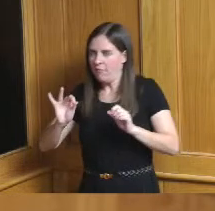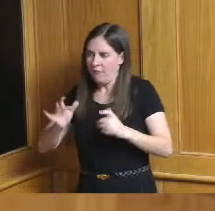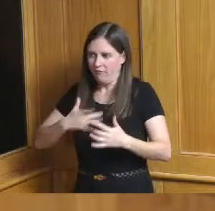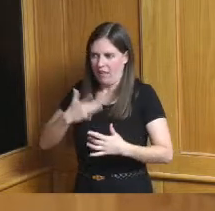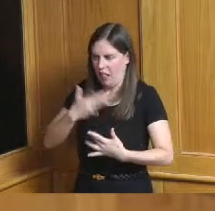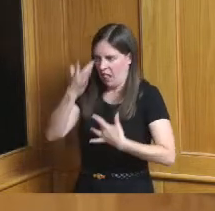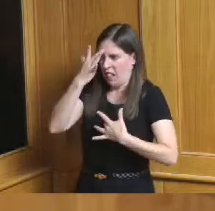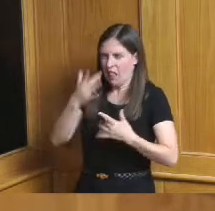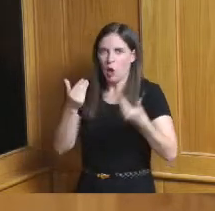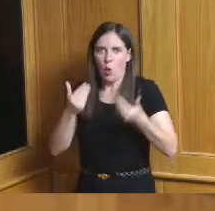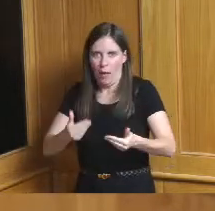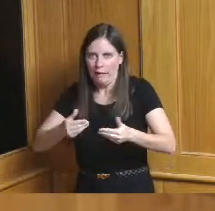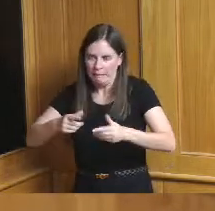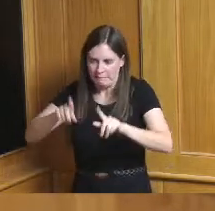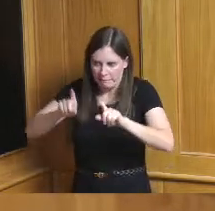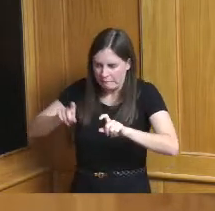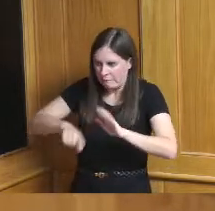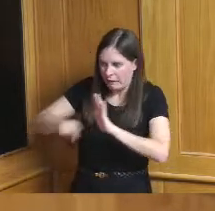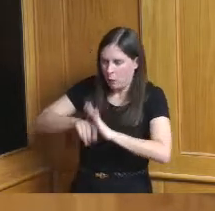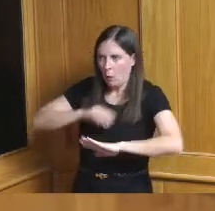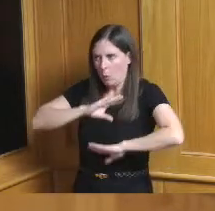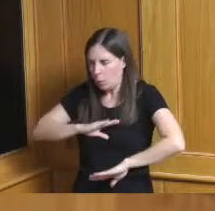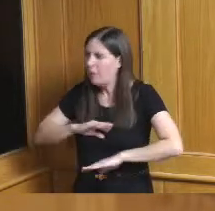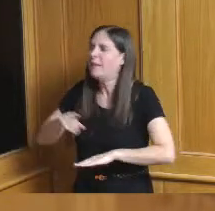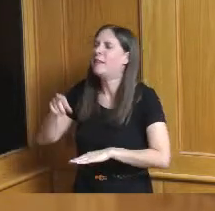you've you've trained me with my talking points and that's what I tell people to do